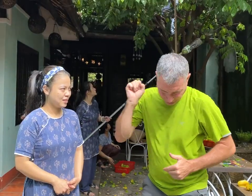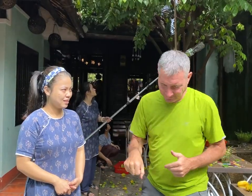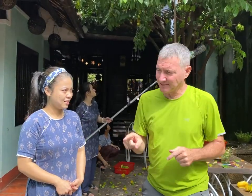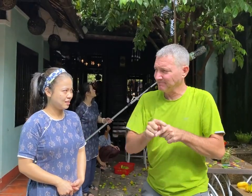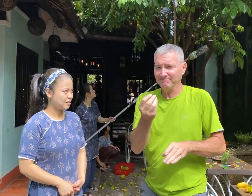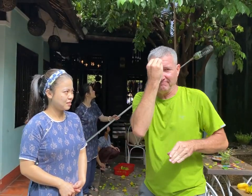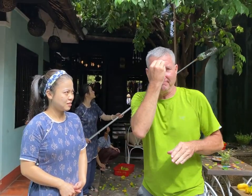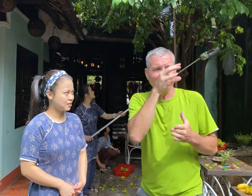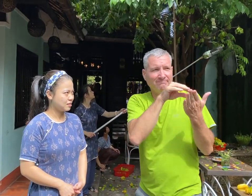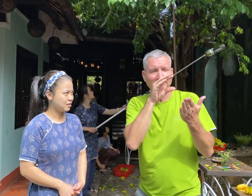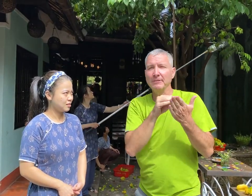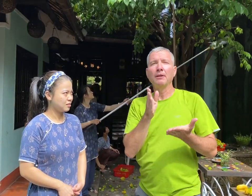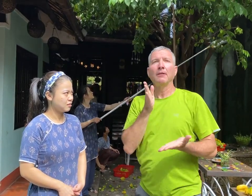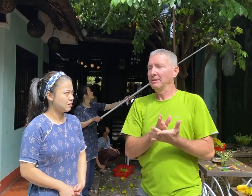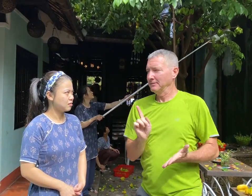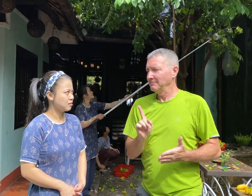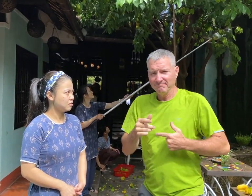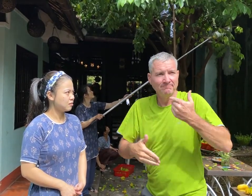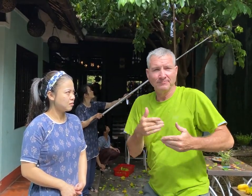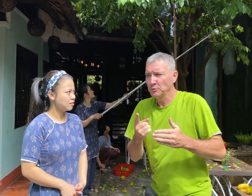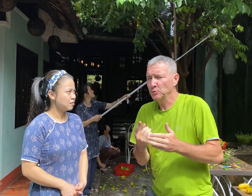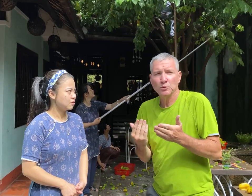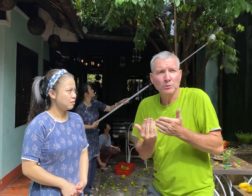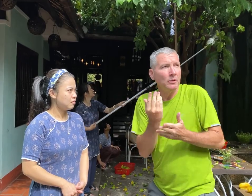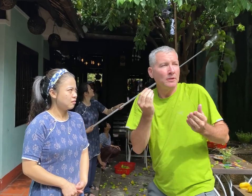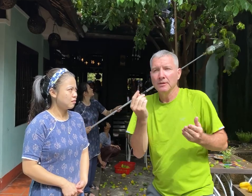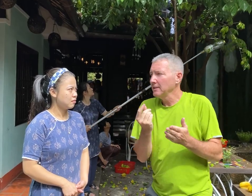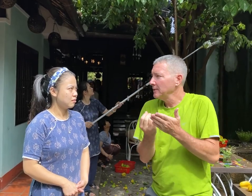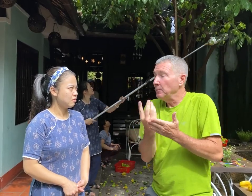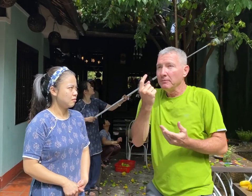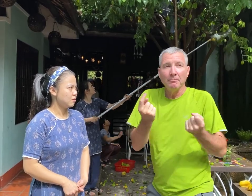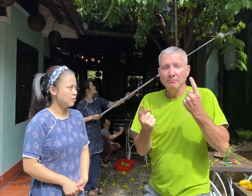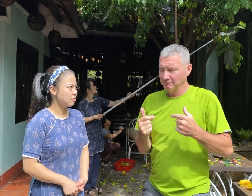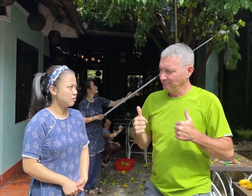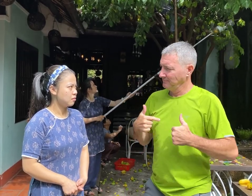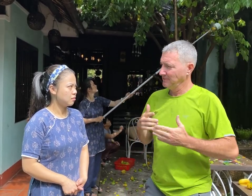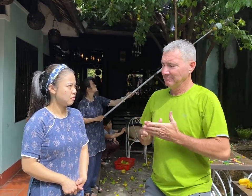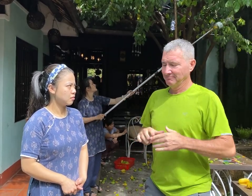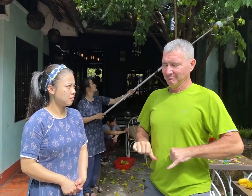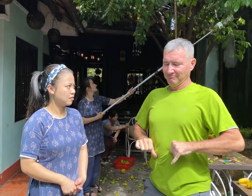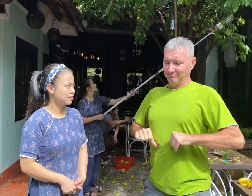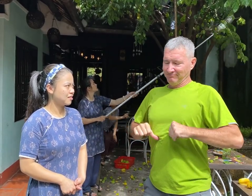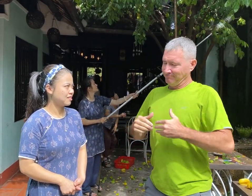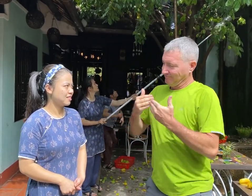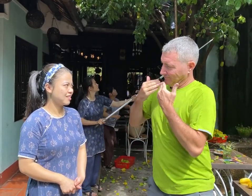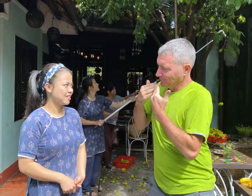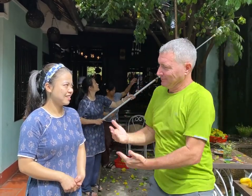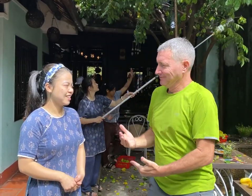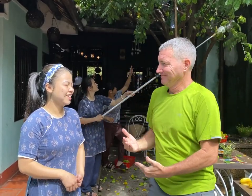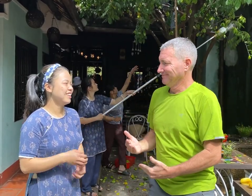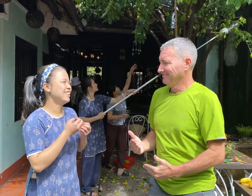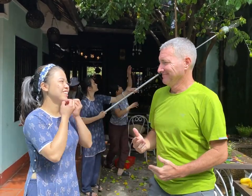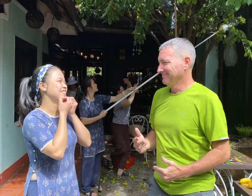Yes! We all must learn every day without stopping. We always learn something new every day. I am so proud of you and your team.